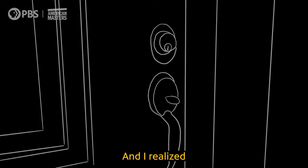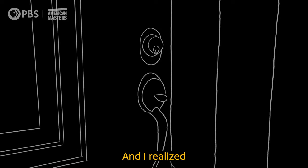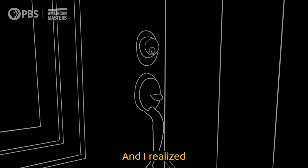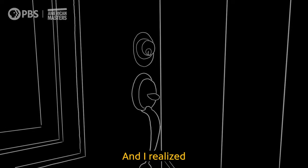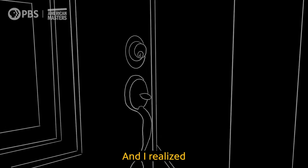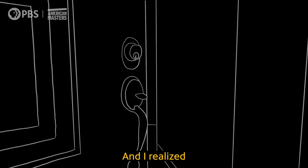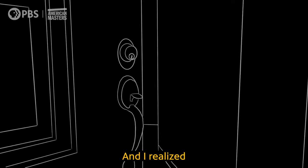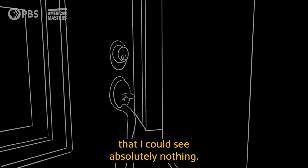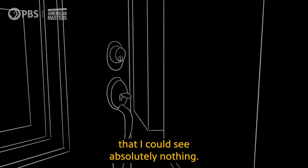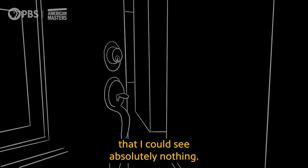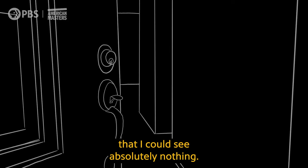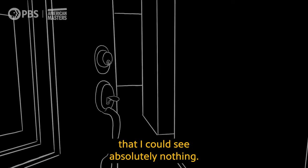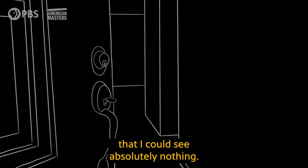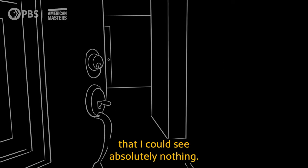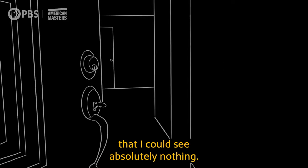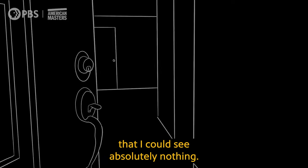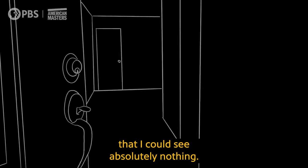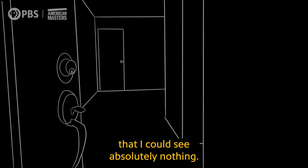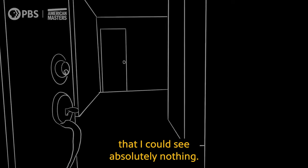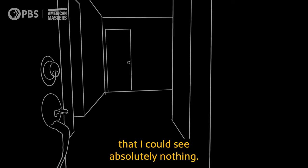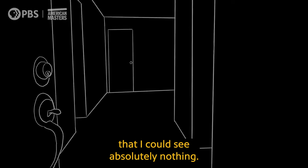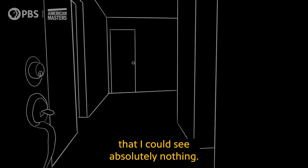And I realized that I could see absolutely nothing.